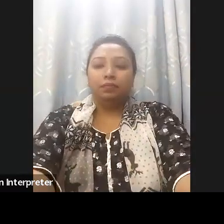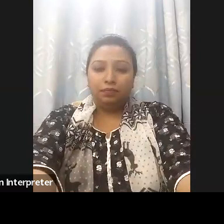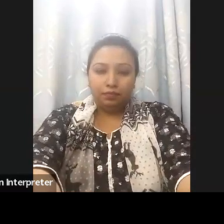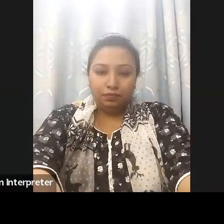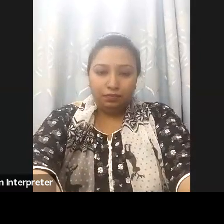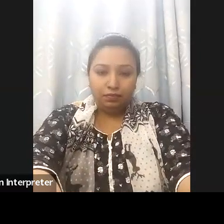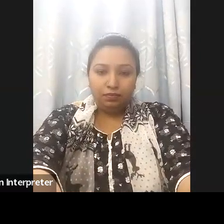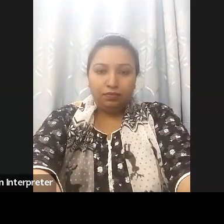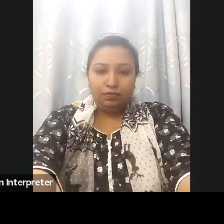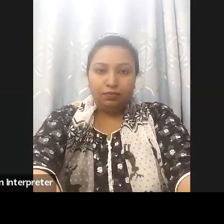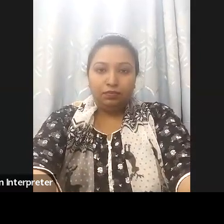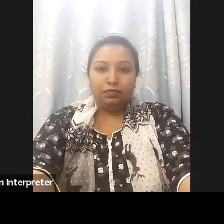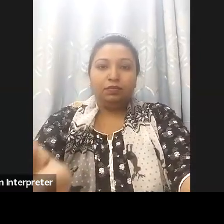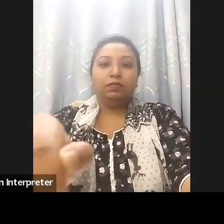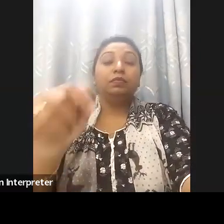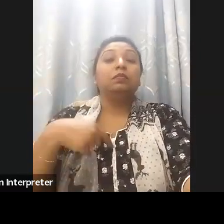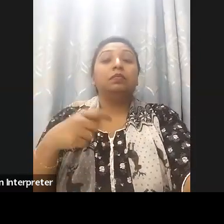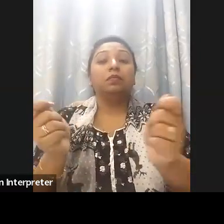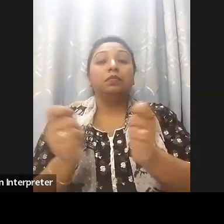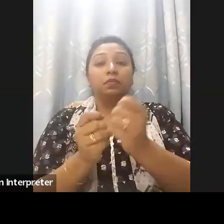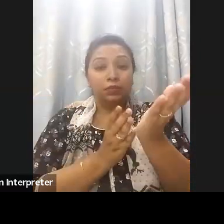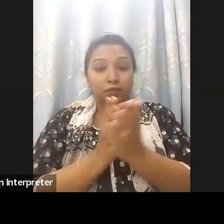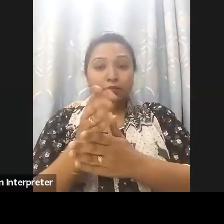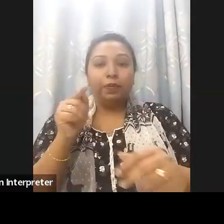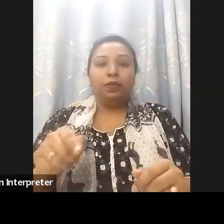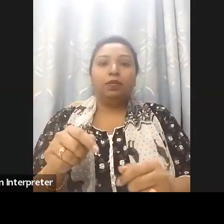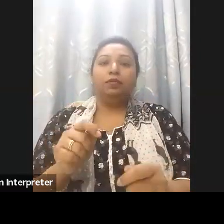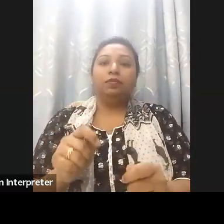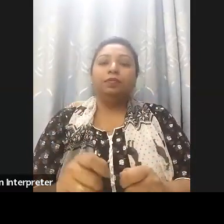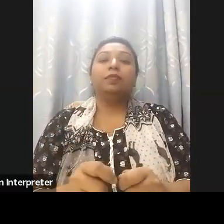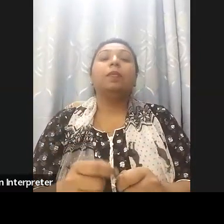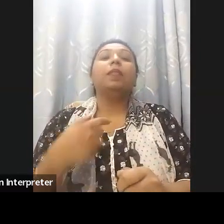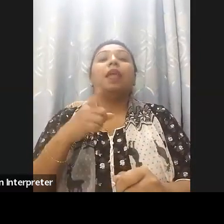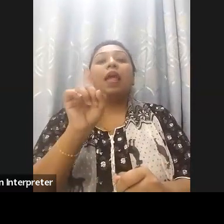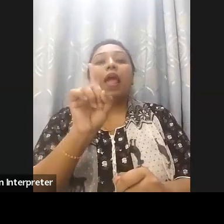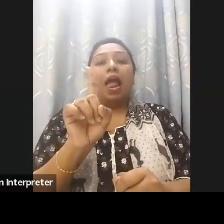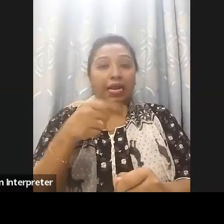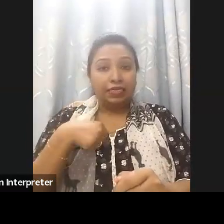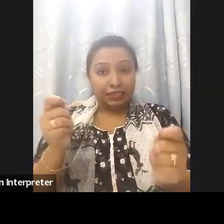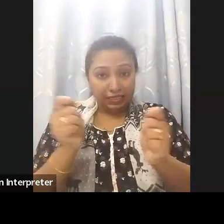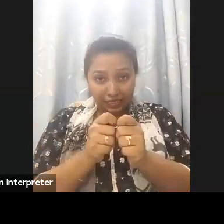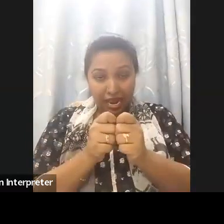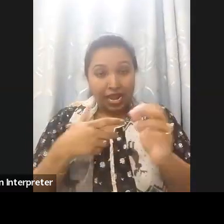better brighter and the more equitable futures. Only by working together government, UN entities,